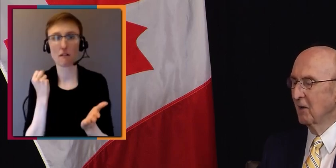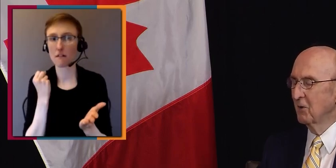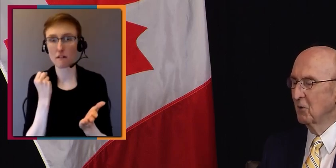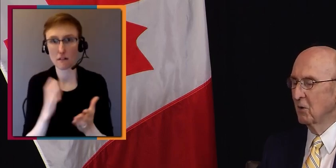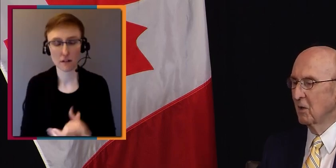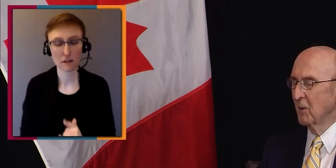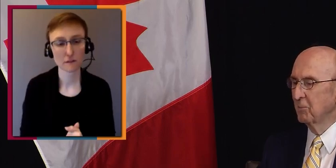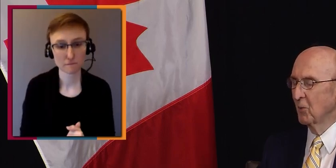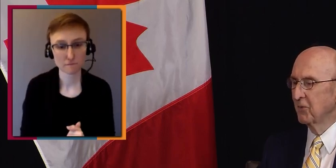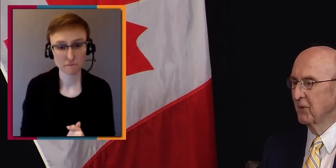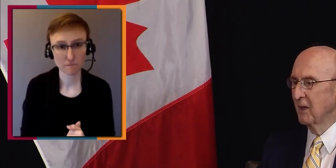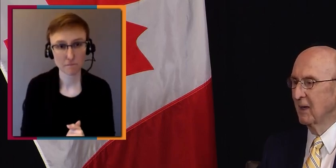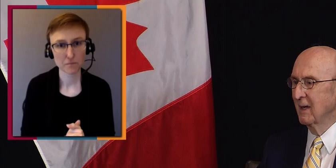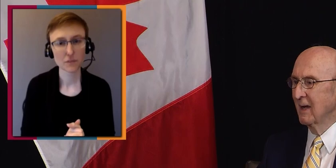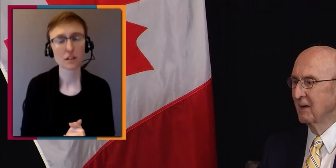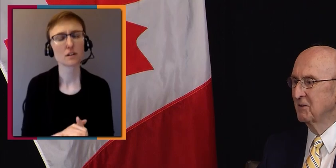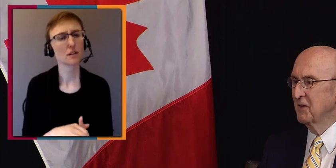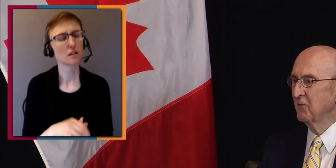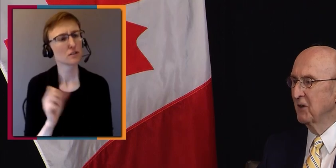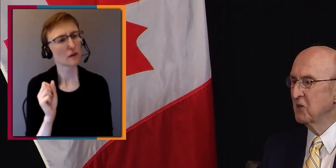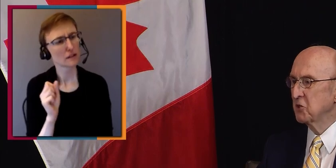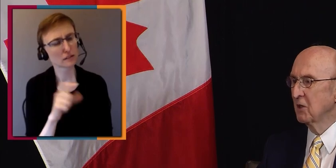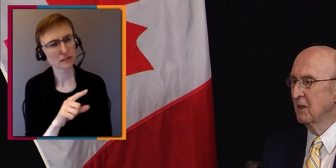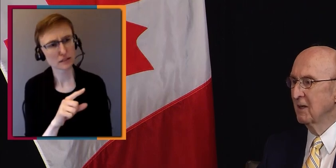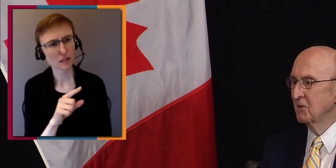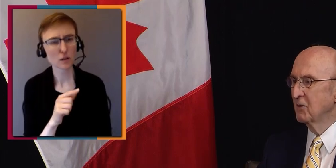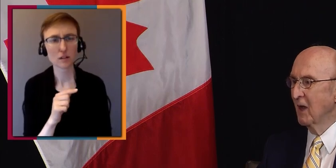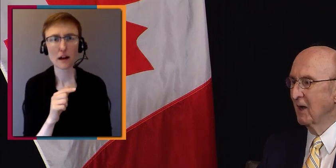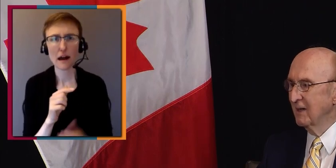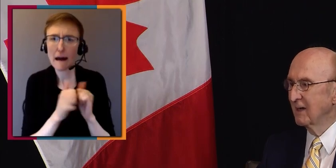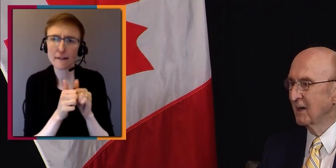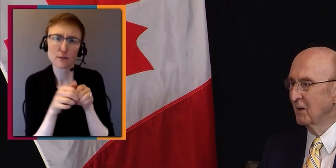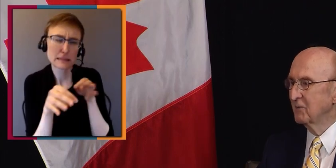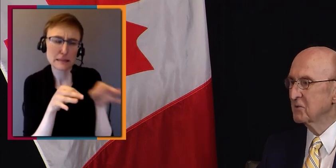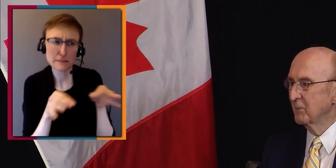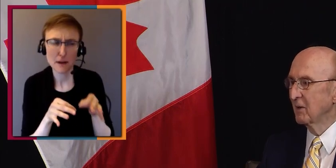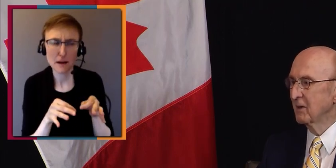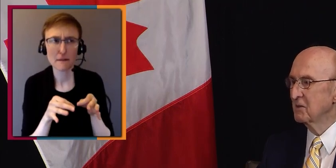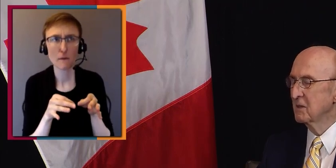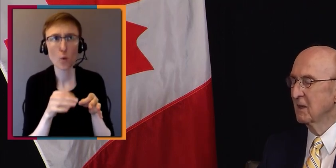How do you come up with the definition to the idea of disability?